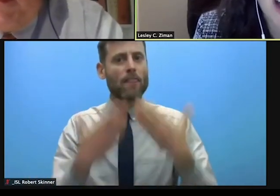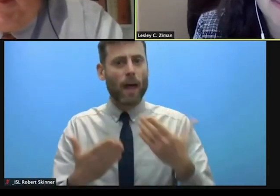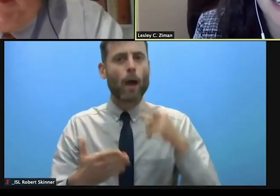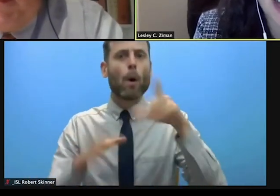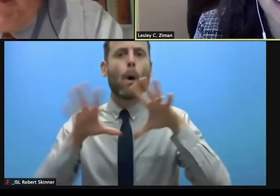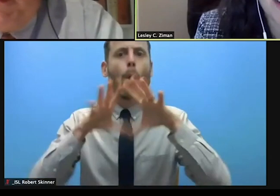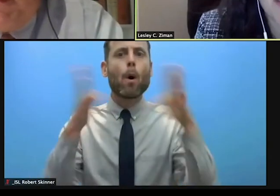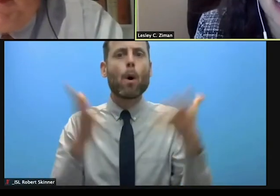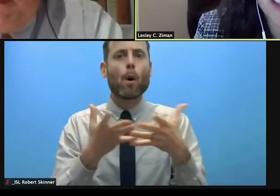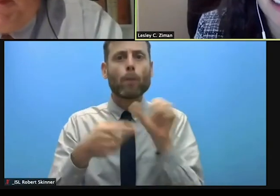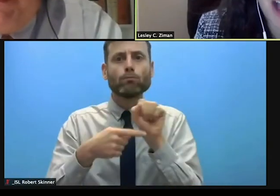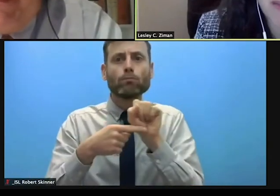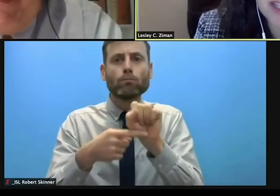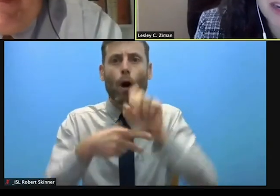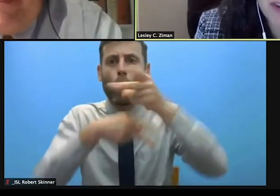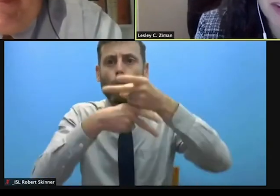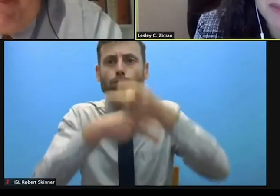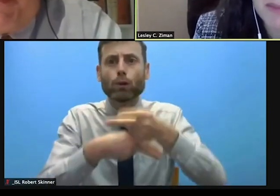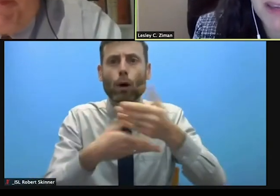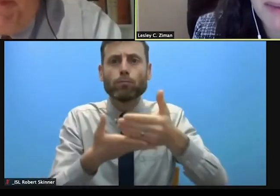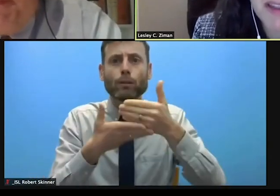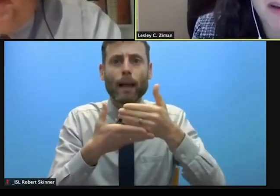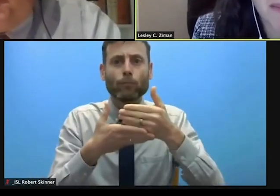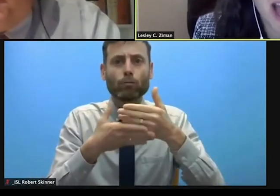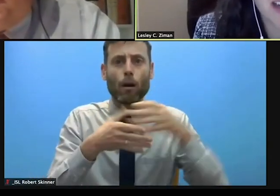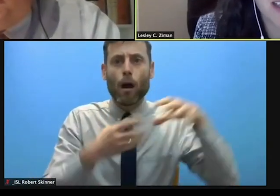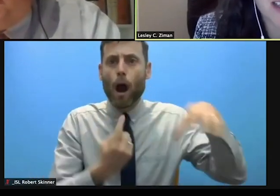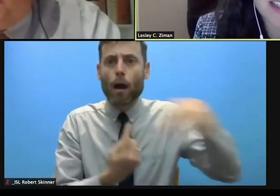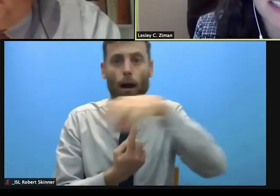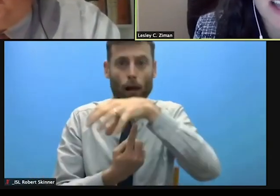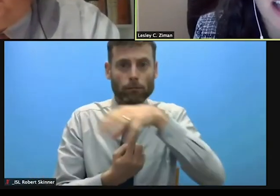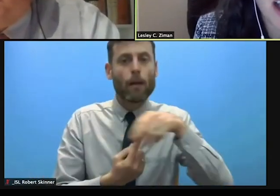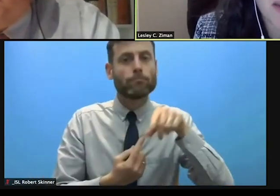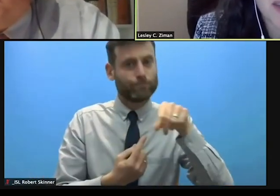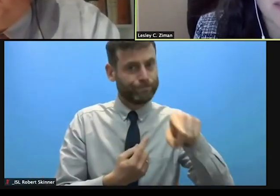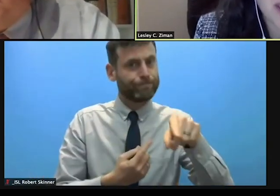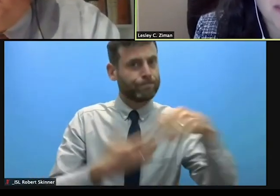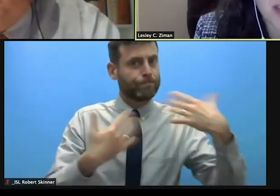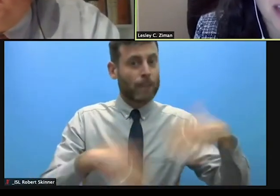I'm going to echo many of the comments that have already been made by the panelists on developing